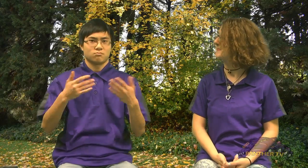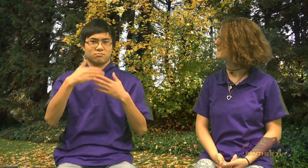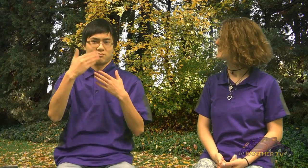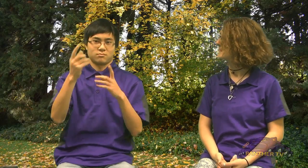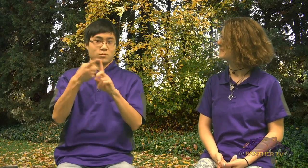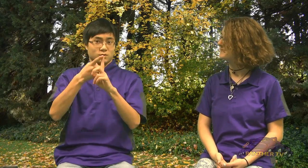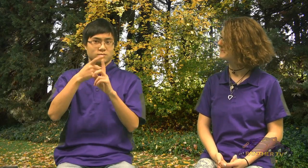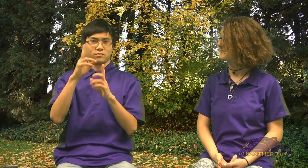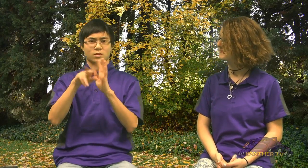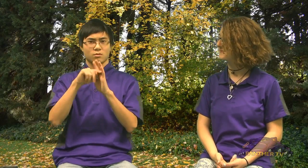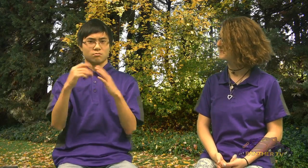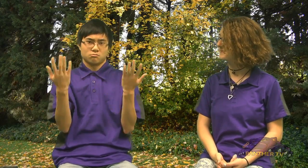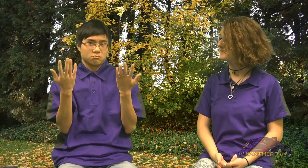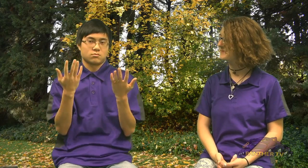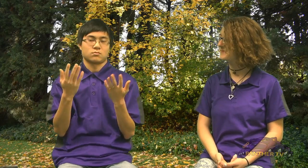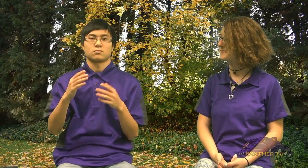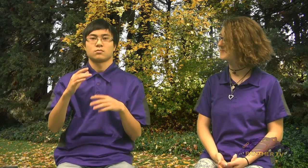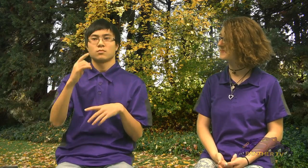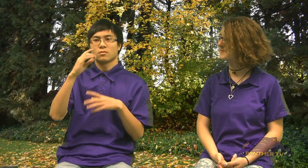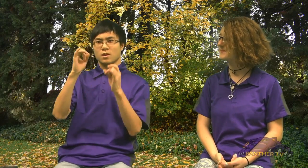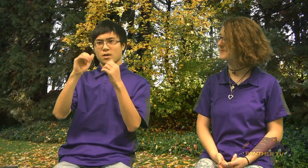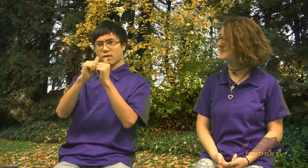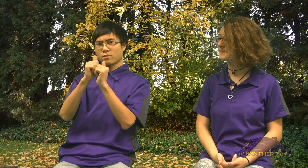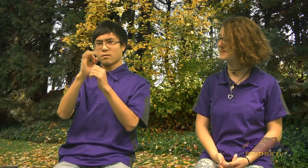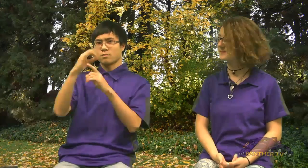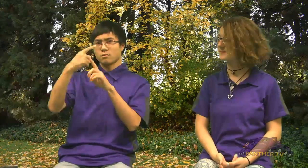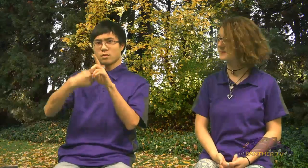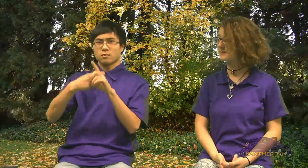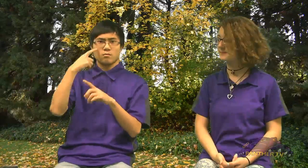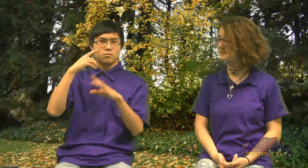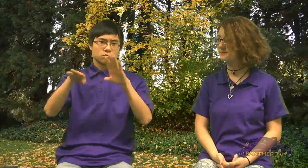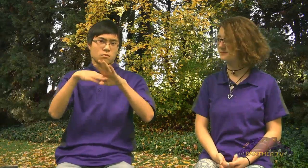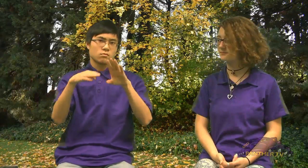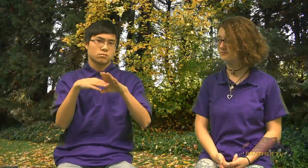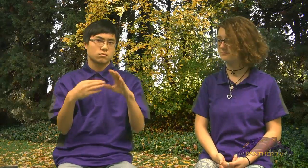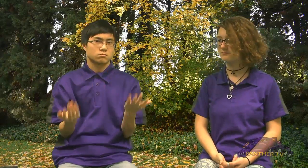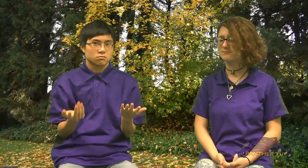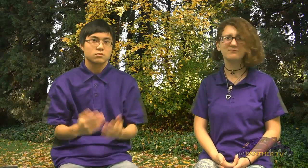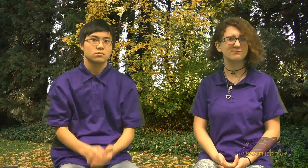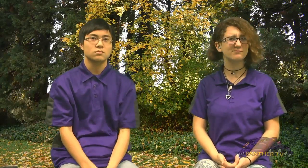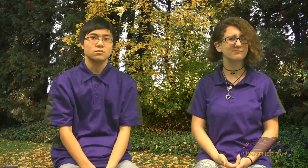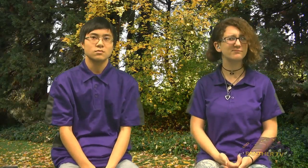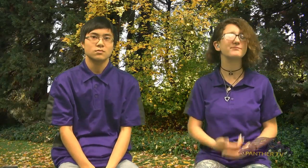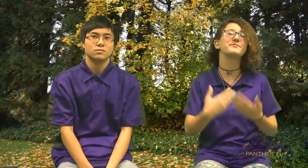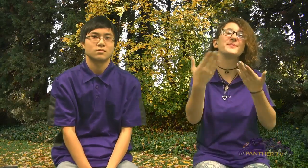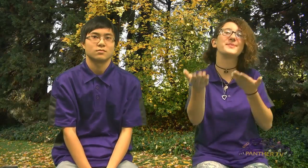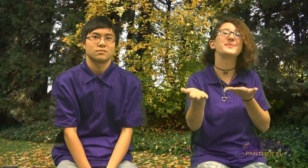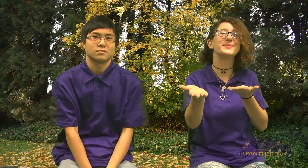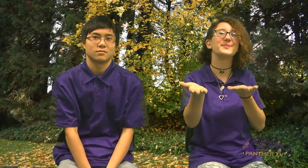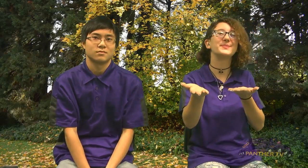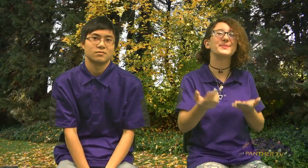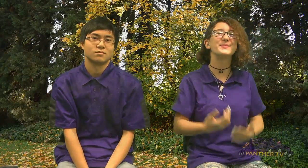First video we are showing is... Athlete of the Month for Soccer. Here we go.